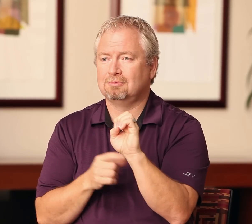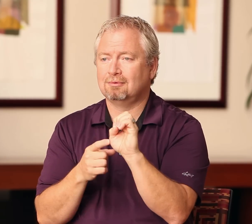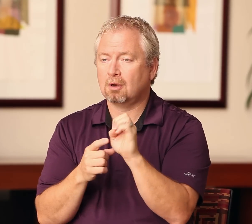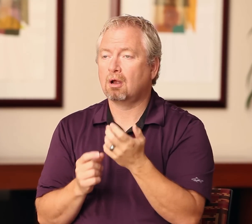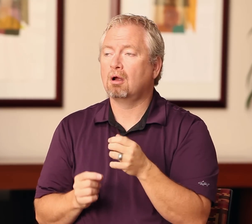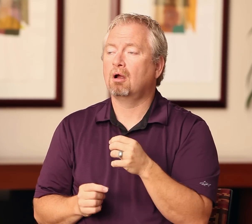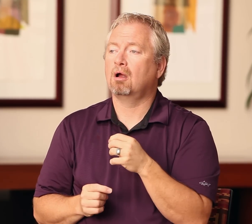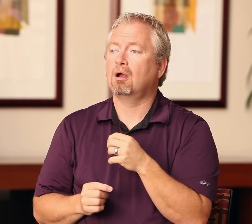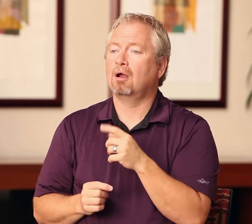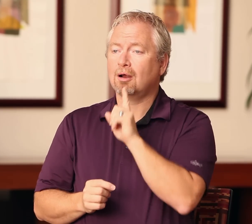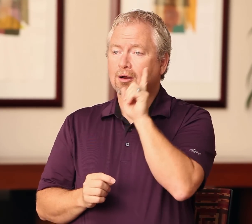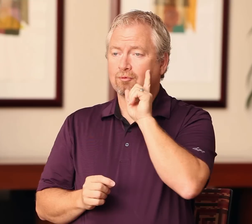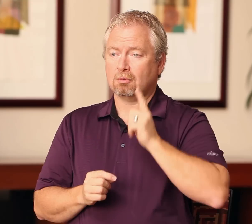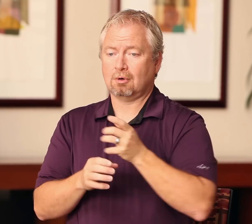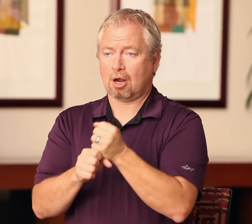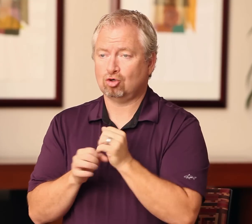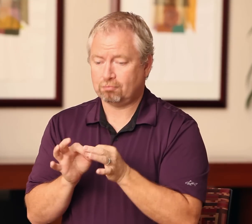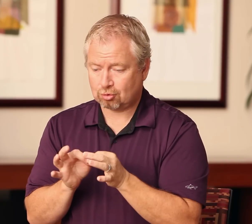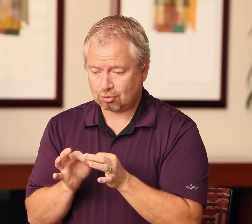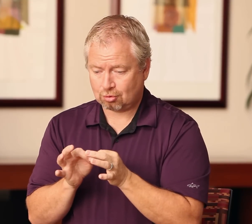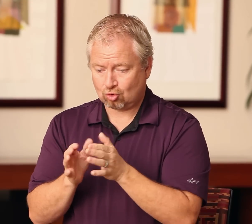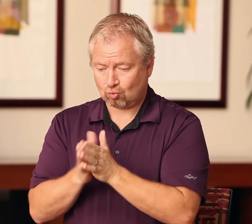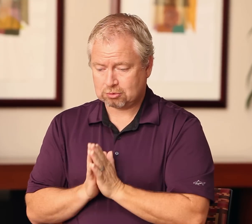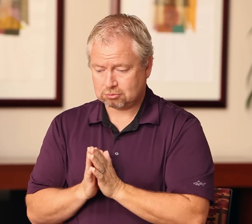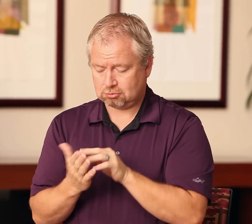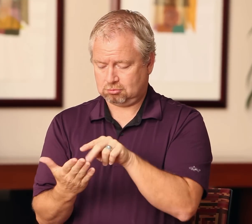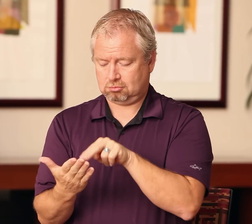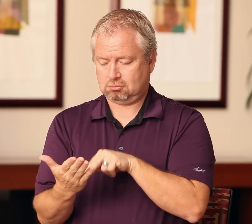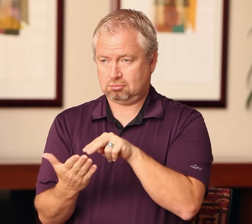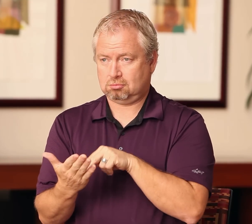request, or a VRI request, or even a VRS call. When the screen comes alive with the other